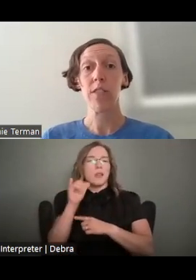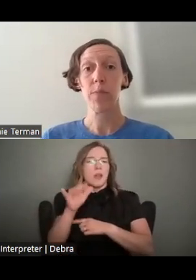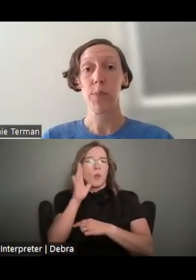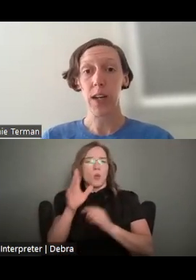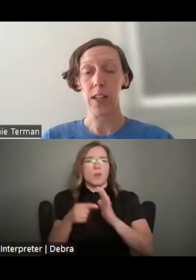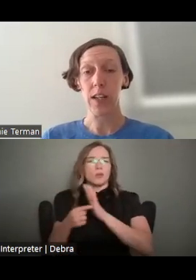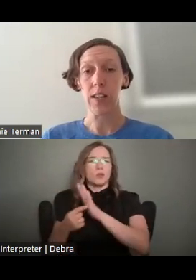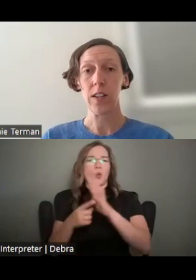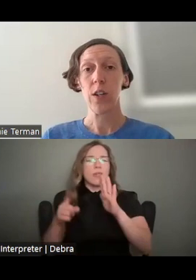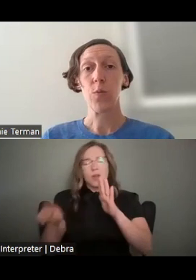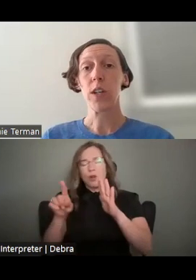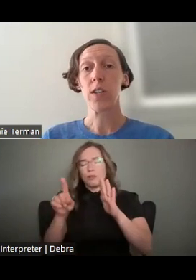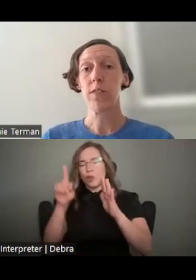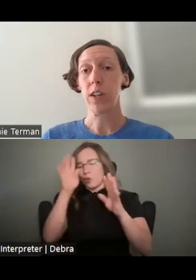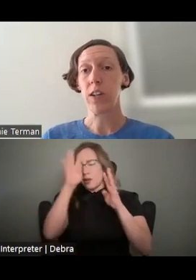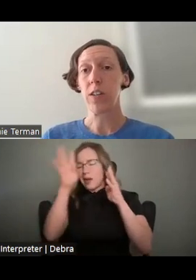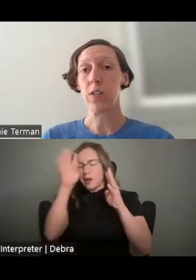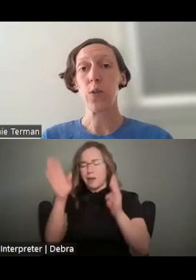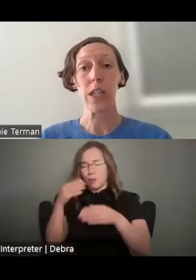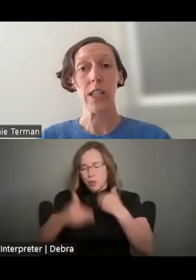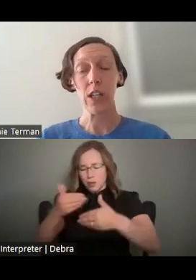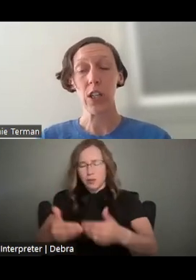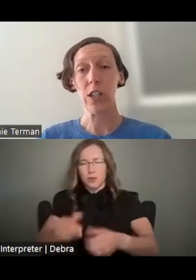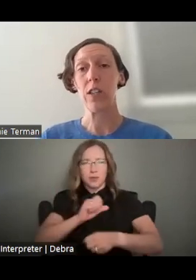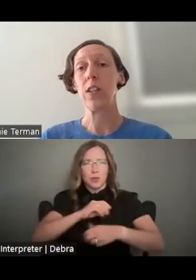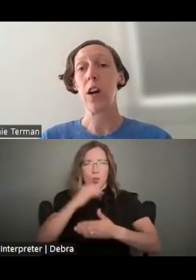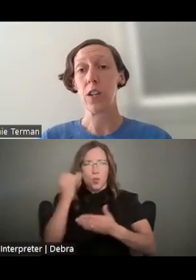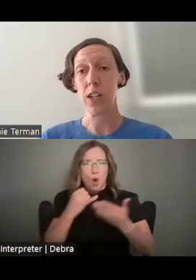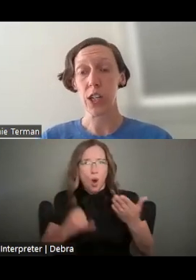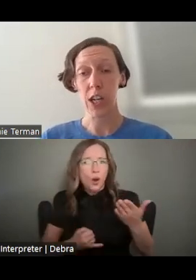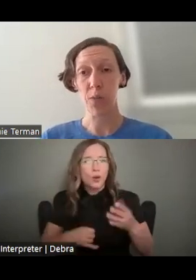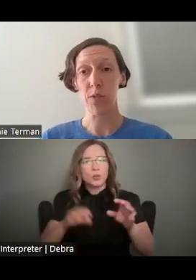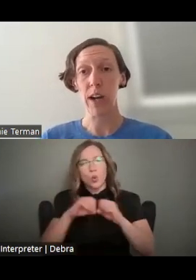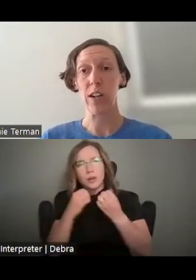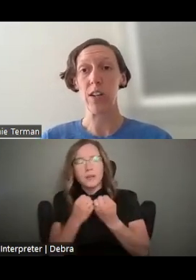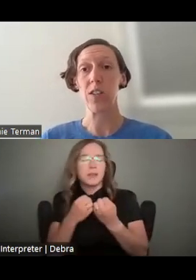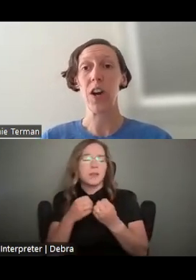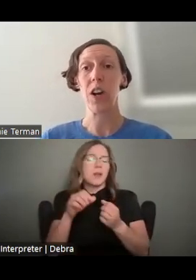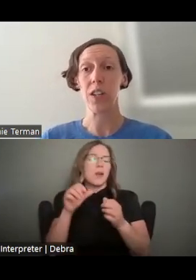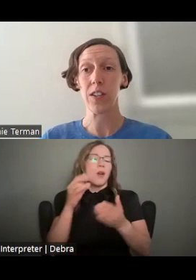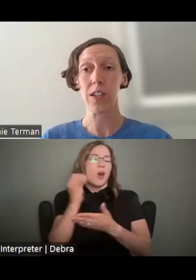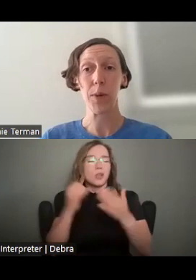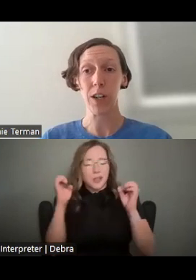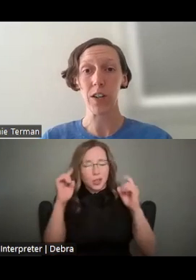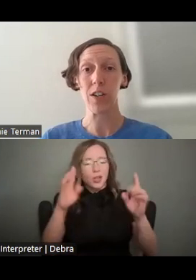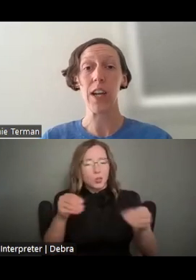CREATIVE PROCESS, WORKS OF ART, ORGANIZATIONS, ARTS EDUCATION PROVIDERS, ARTISTIC PARTNERS,